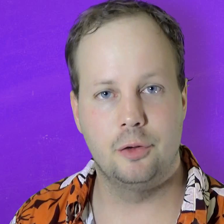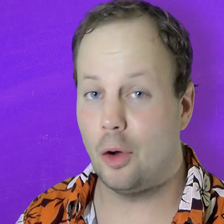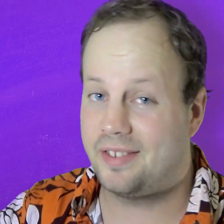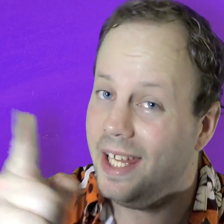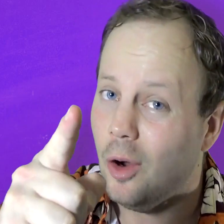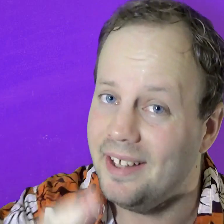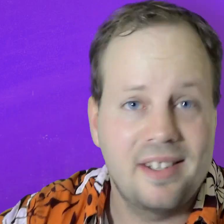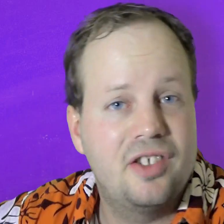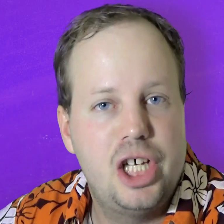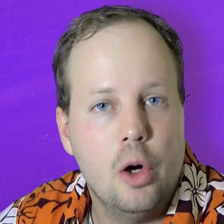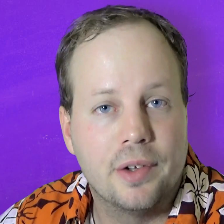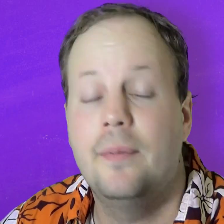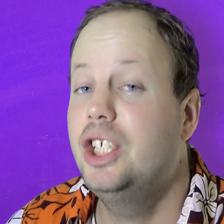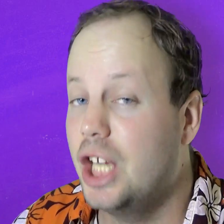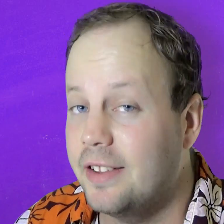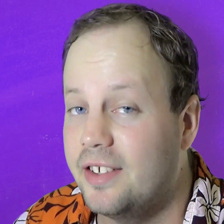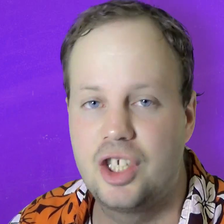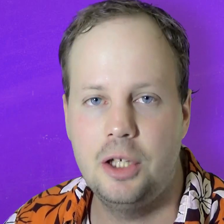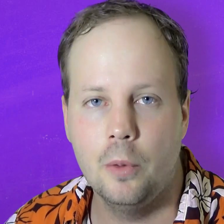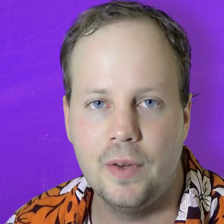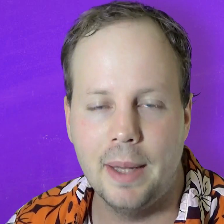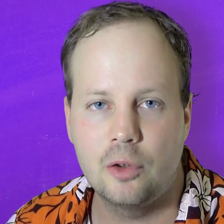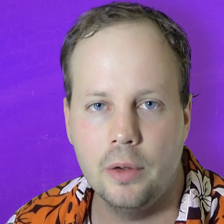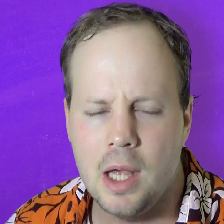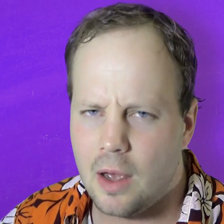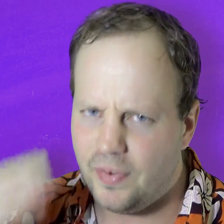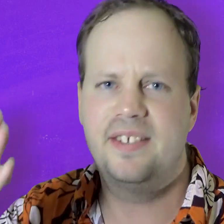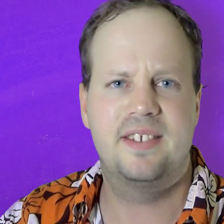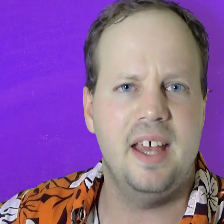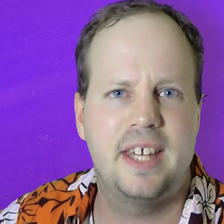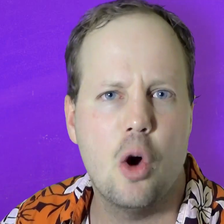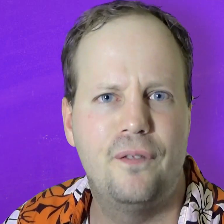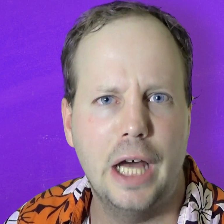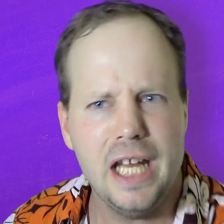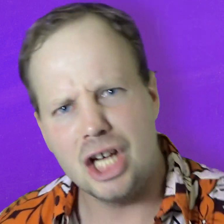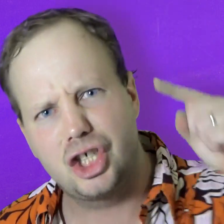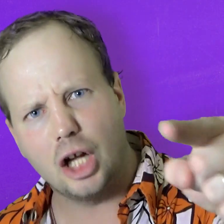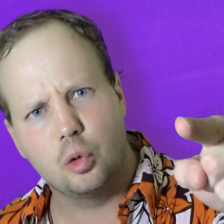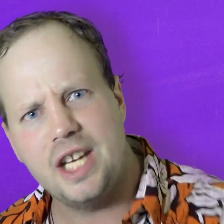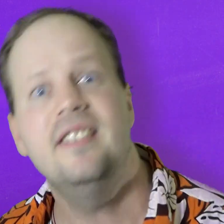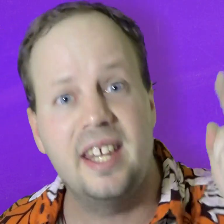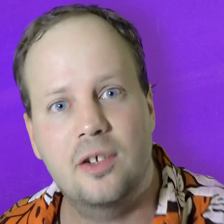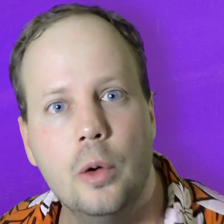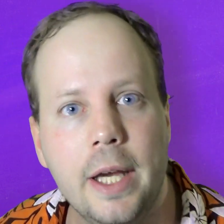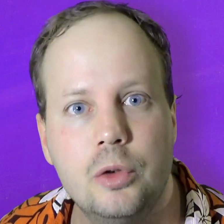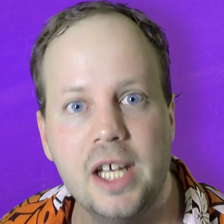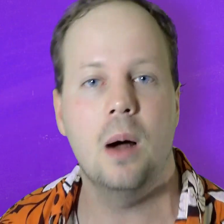And that is all If you've liked this film You know what to do Like it Share it